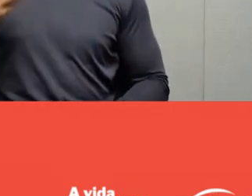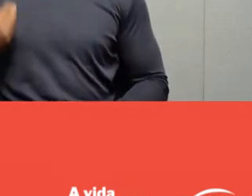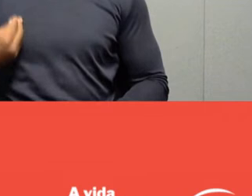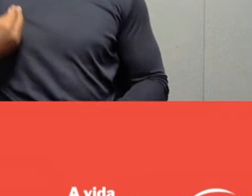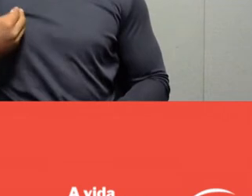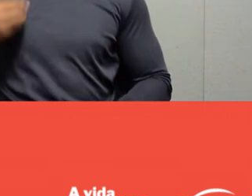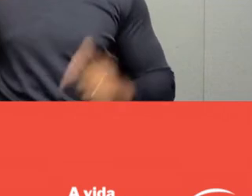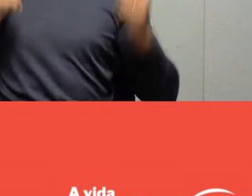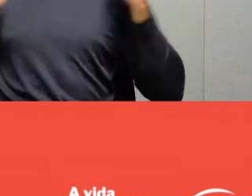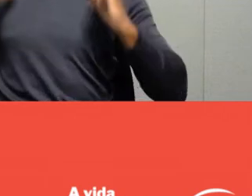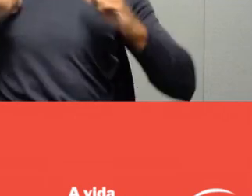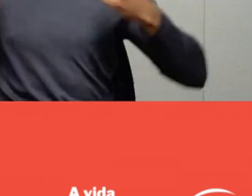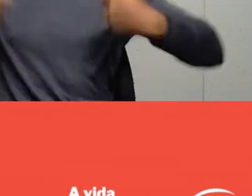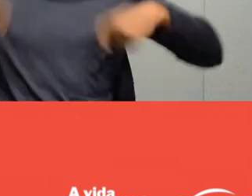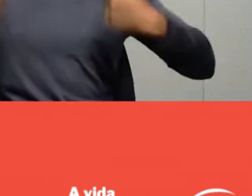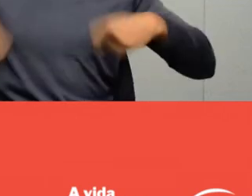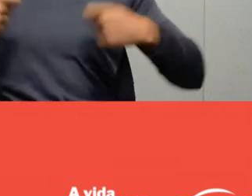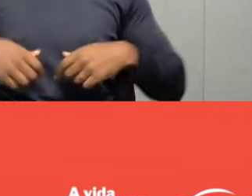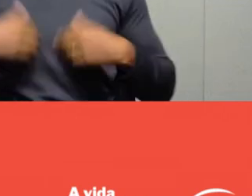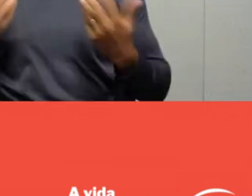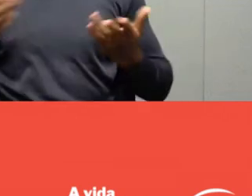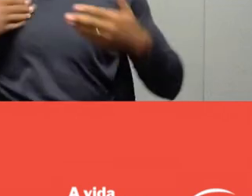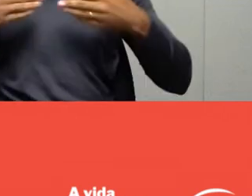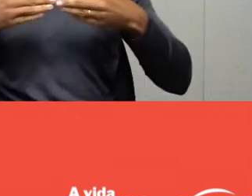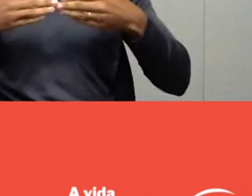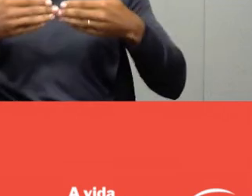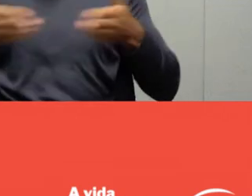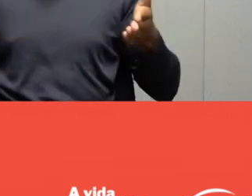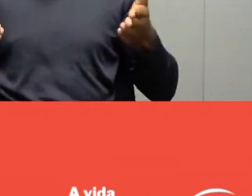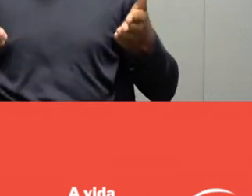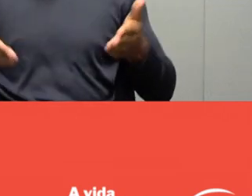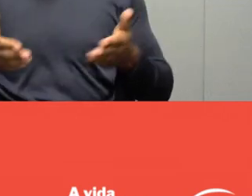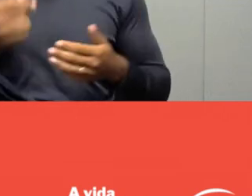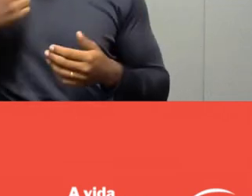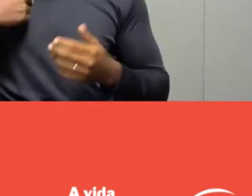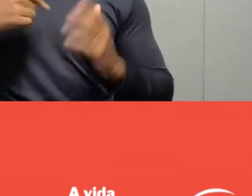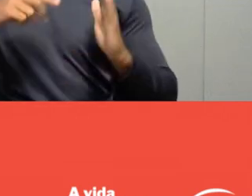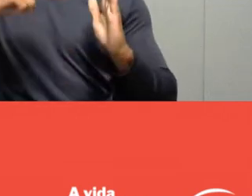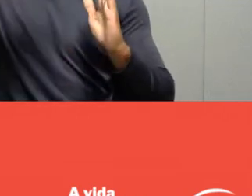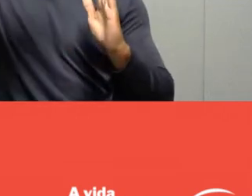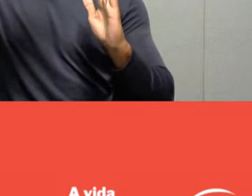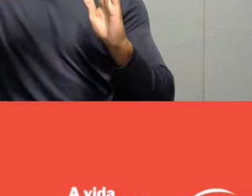To get us started, I'm going to do a brief reading of a text